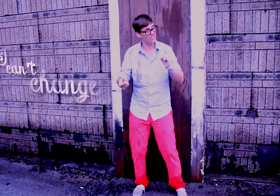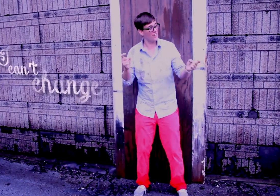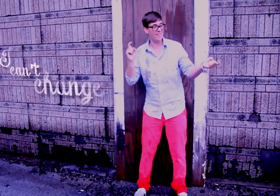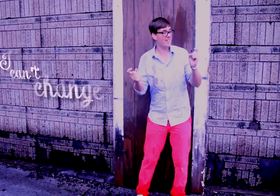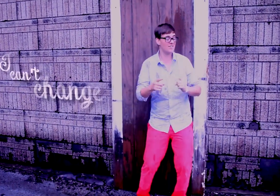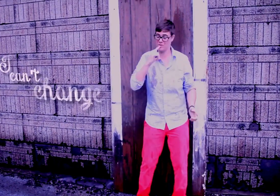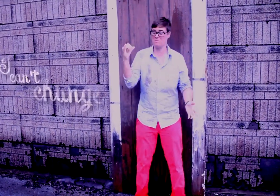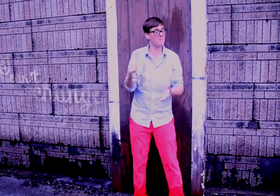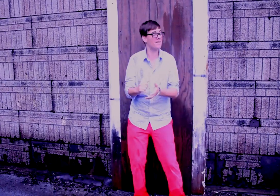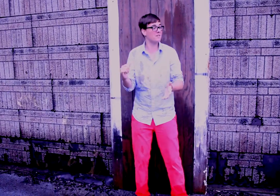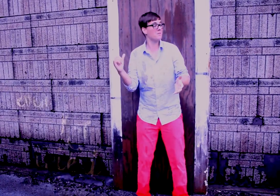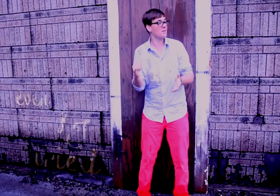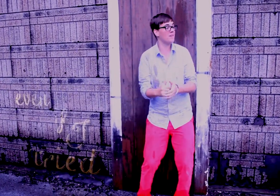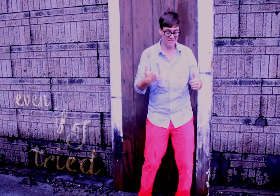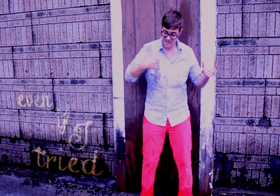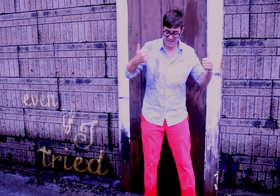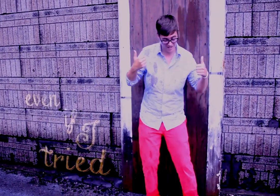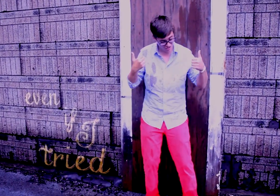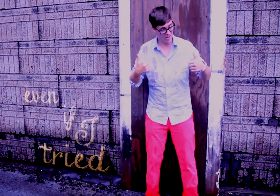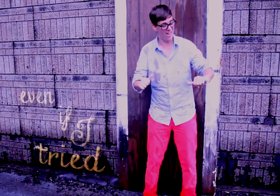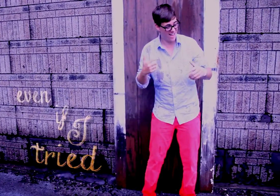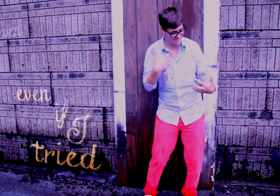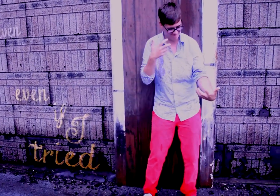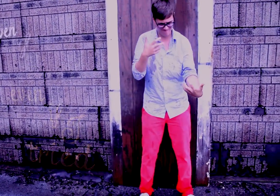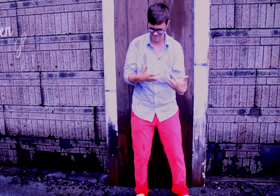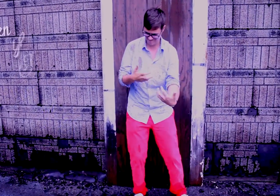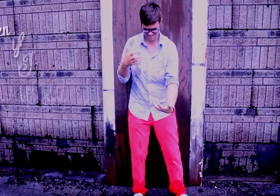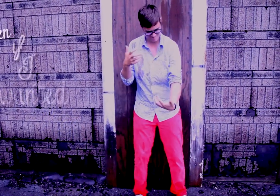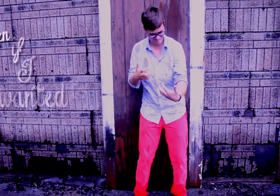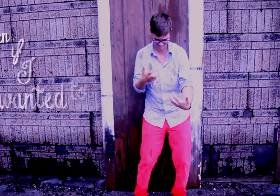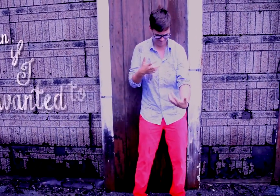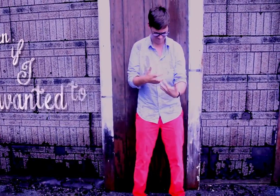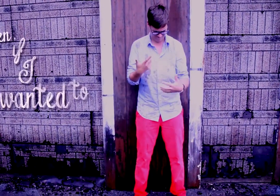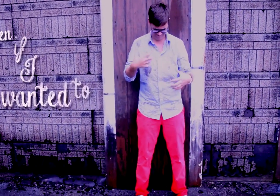even if I tried even if I wanted to